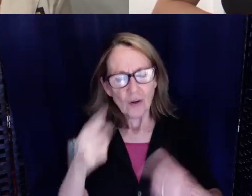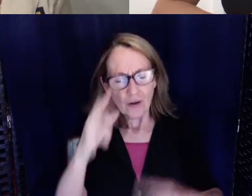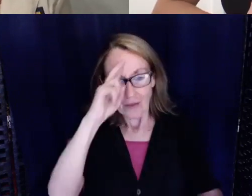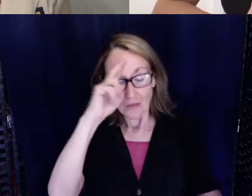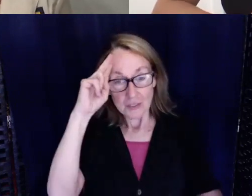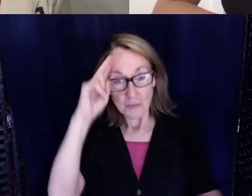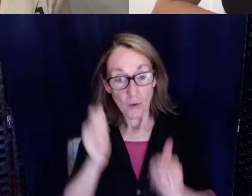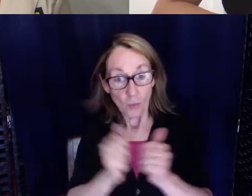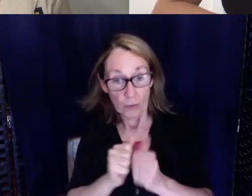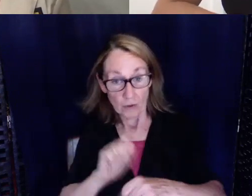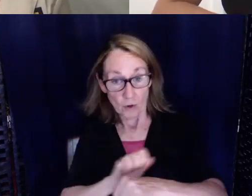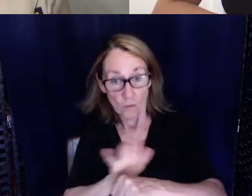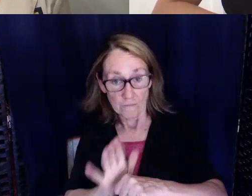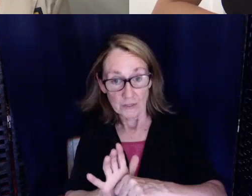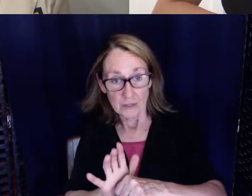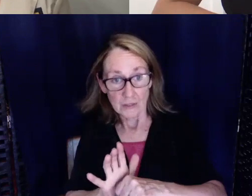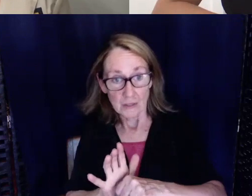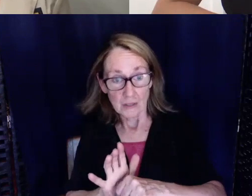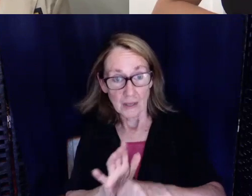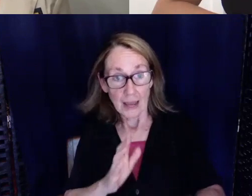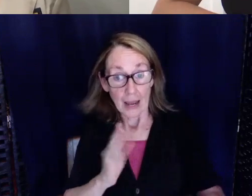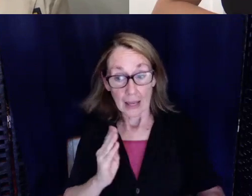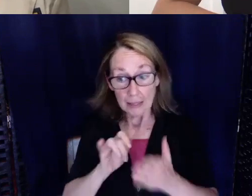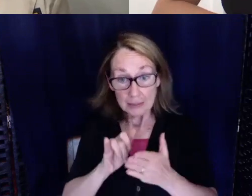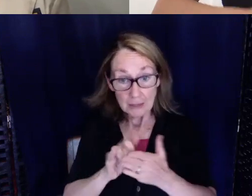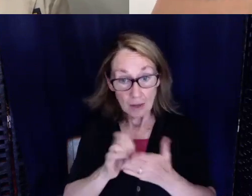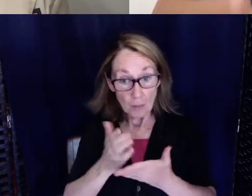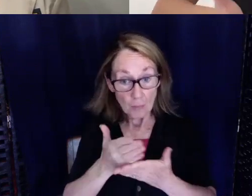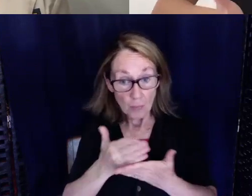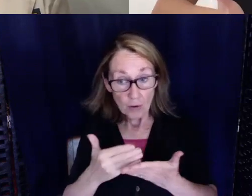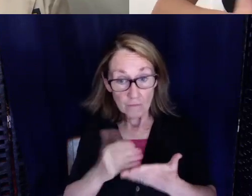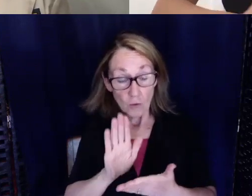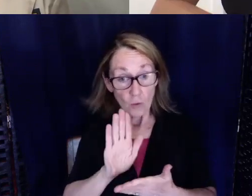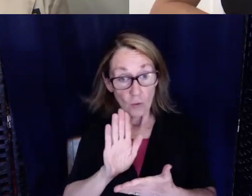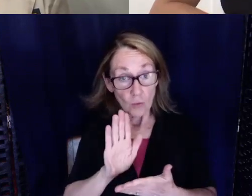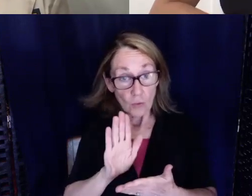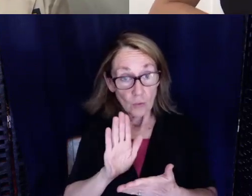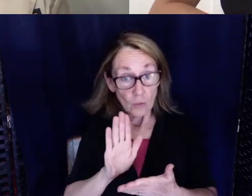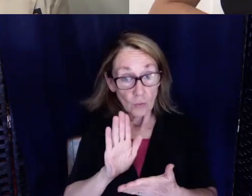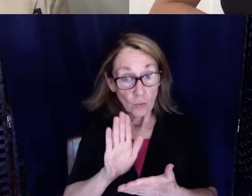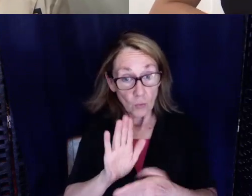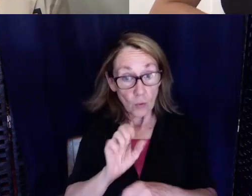COVID? And is that a part of your work on a day-to-day basis